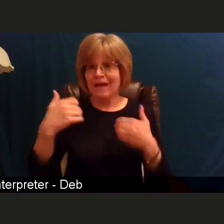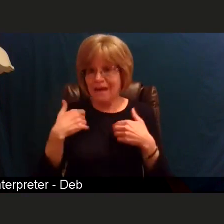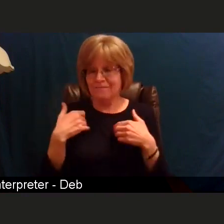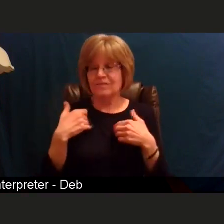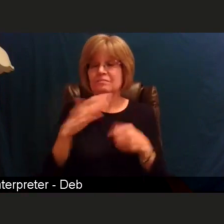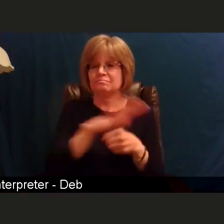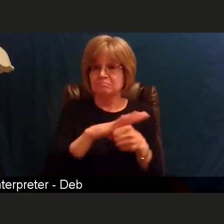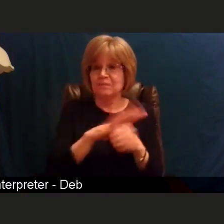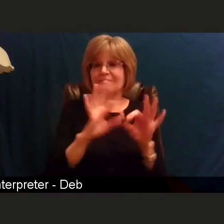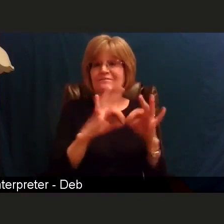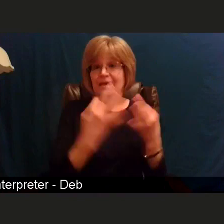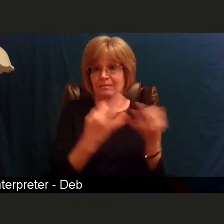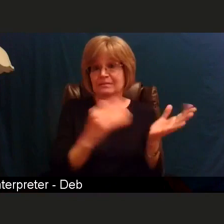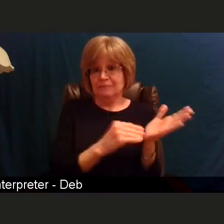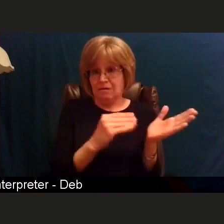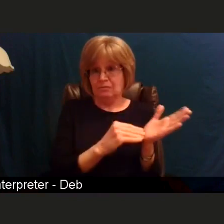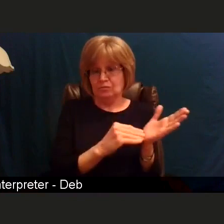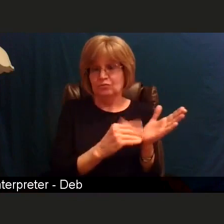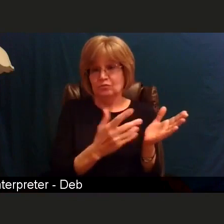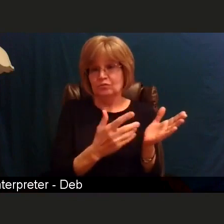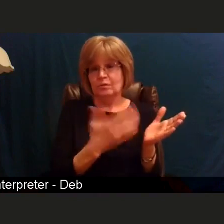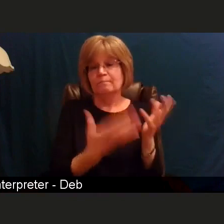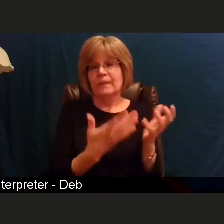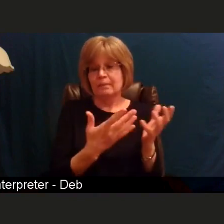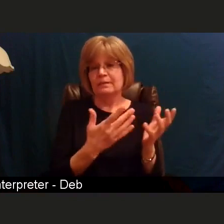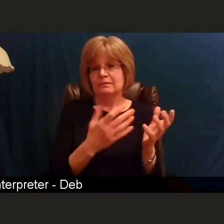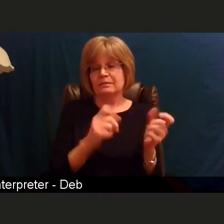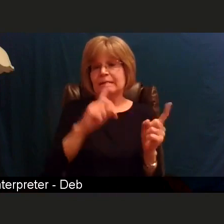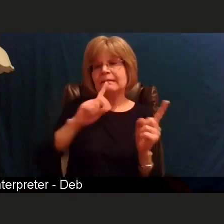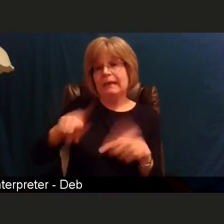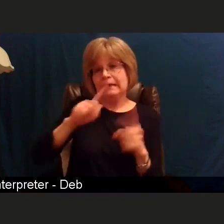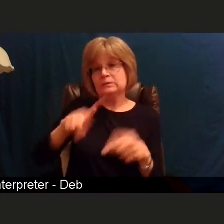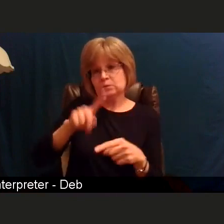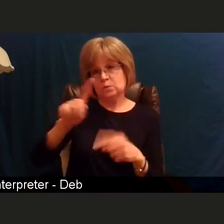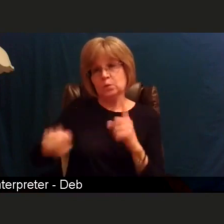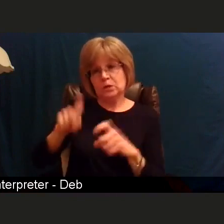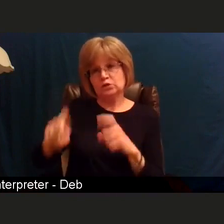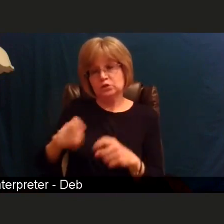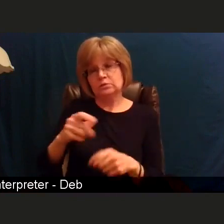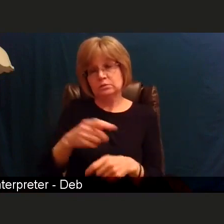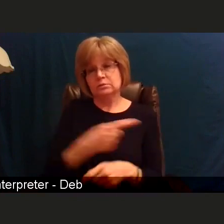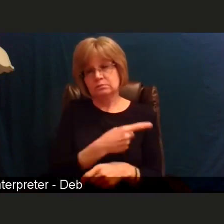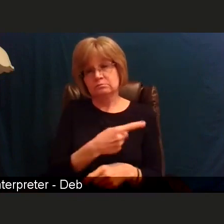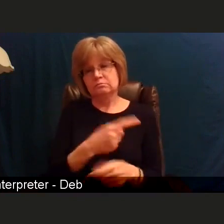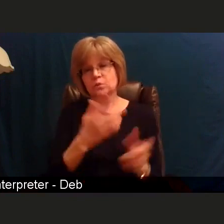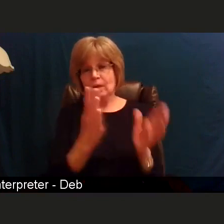that may be able to help you answer questions about the vaccine, you may wanna speak to that person